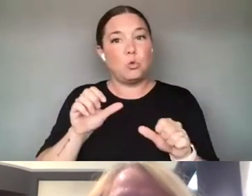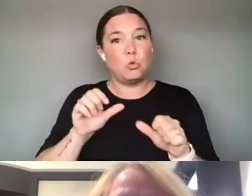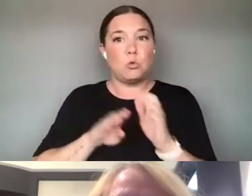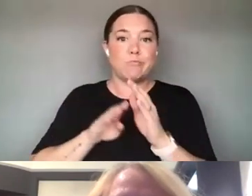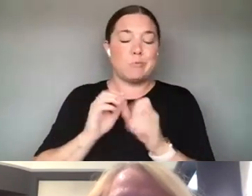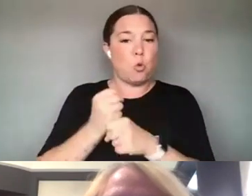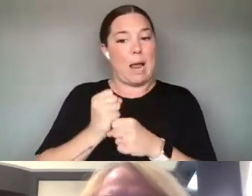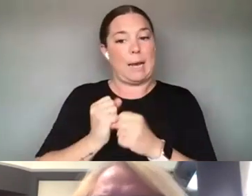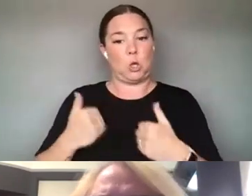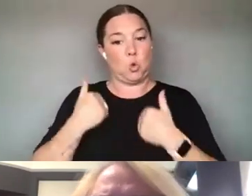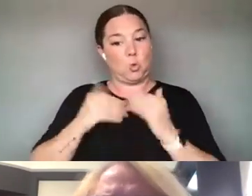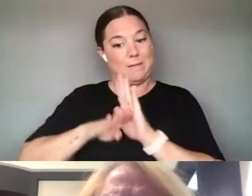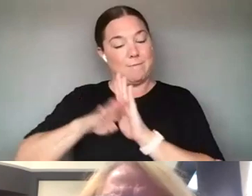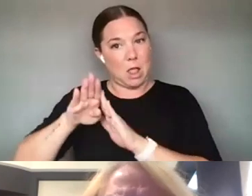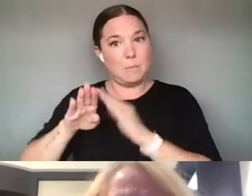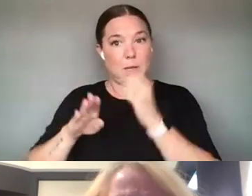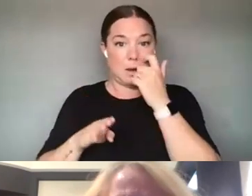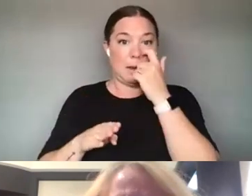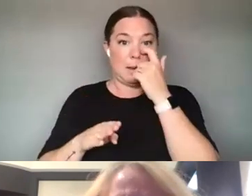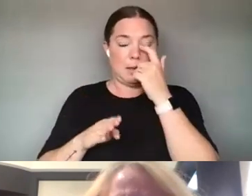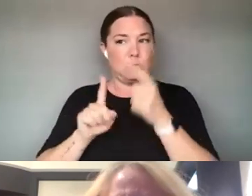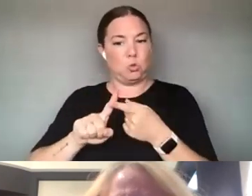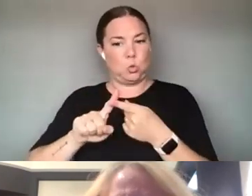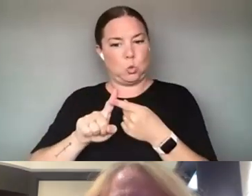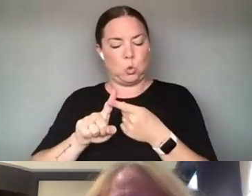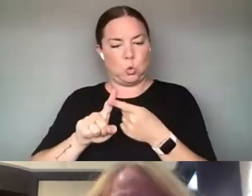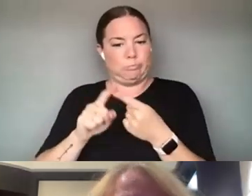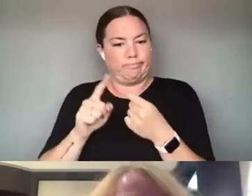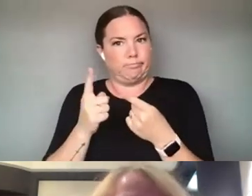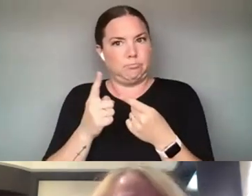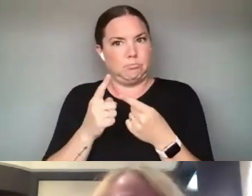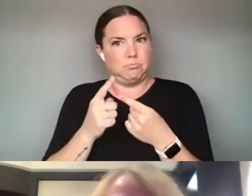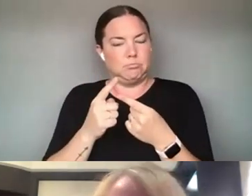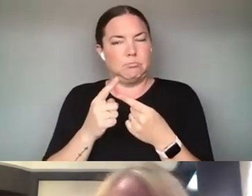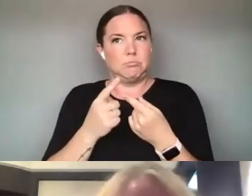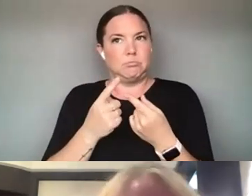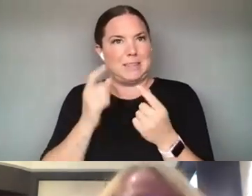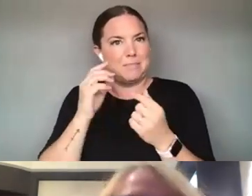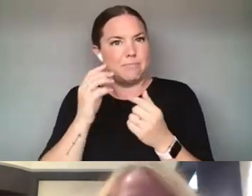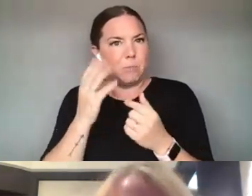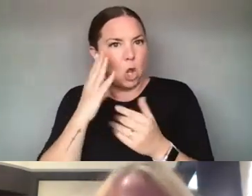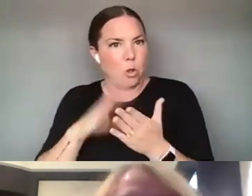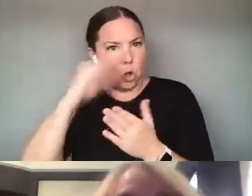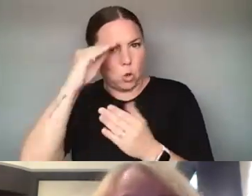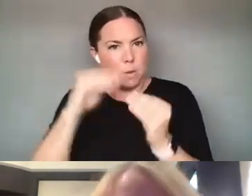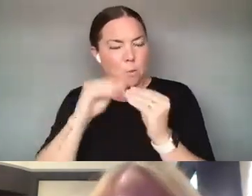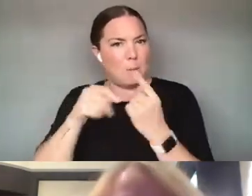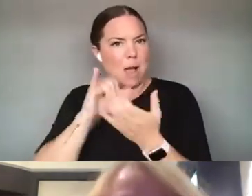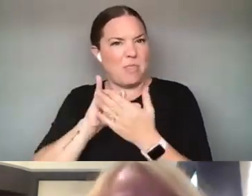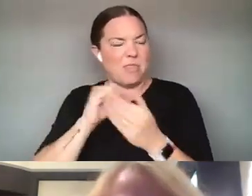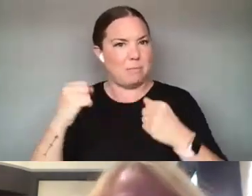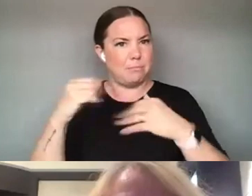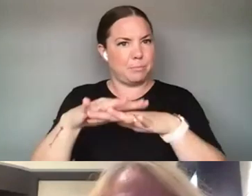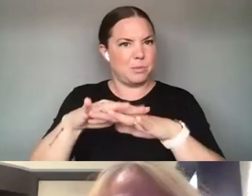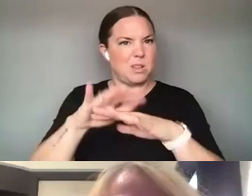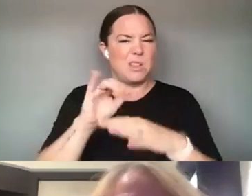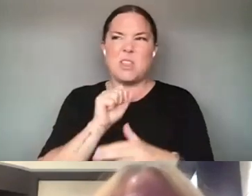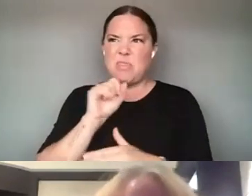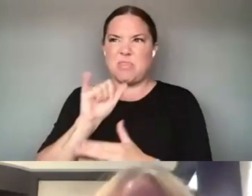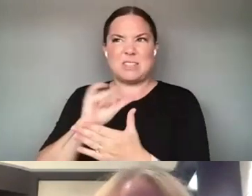EXPLORING THIS INTERSECTION IS, IS A REALLY RICH SPACE. RIGHT. I I'D LOVE TO ASK BOTH OF YOU IN